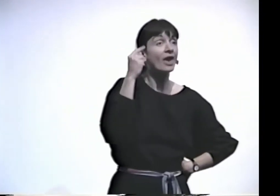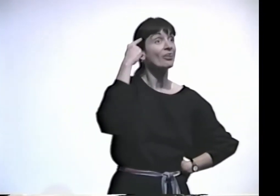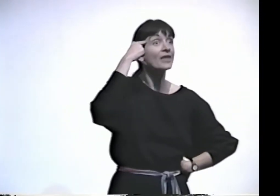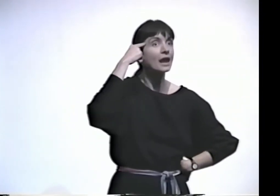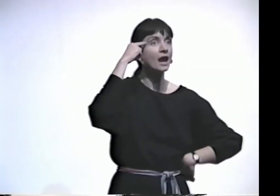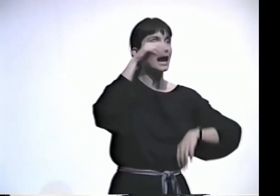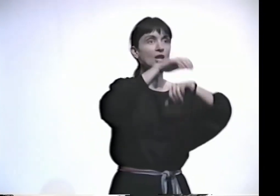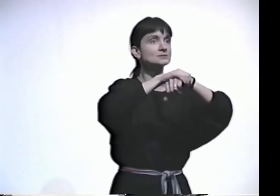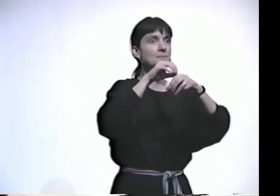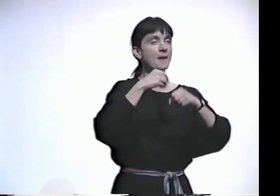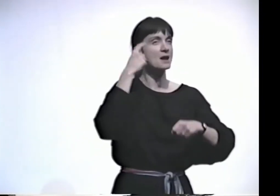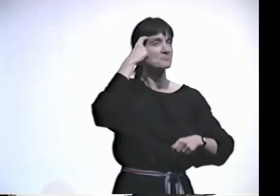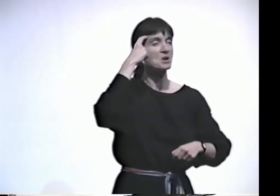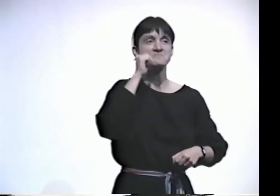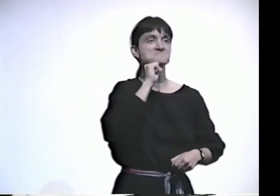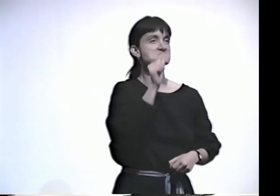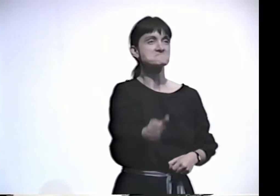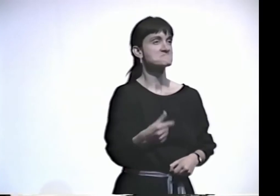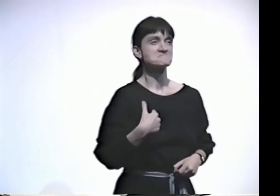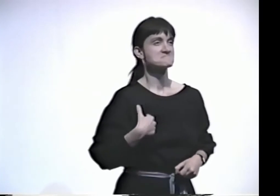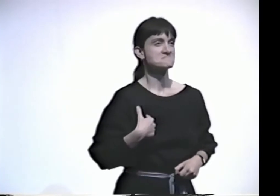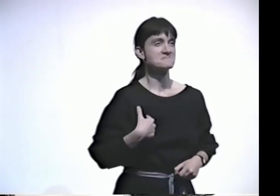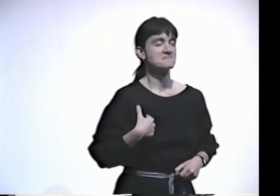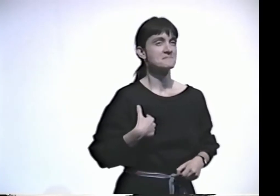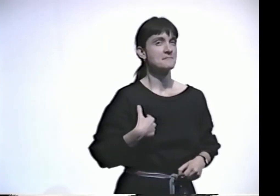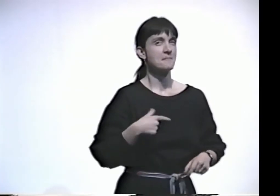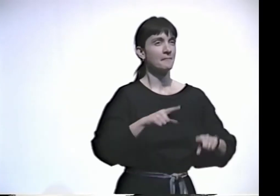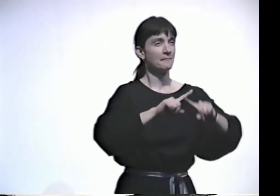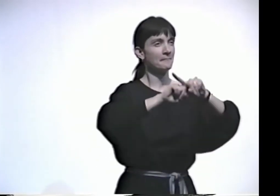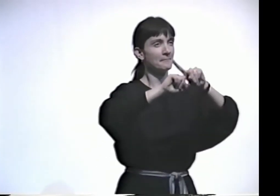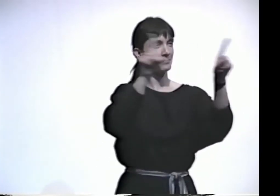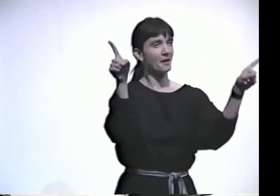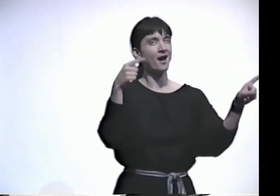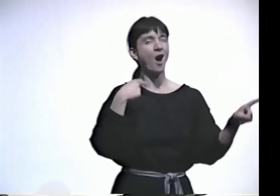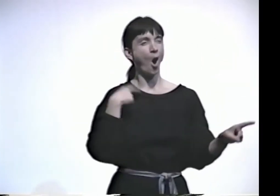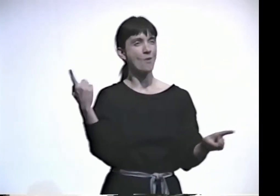I DON'T EVEN THINK OF ENGLISH IN MY MIND. I'M NOT THINKING THAT,